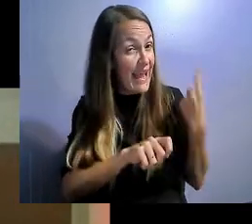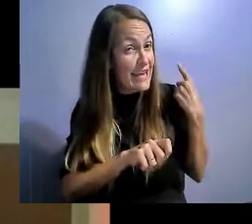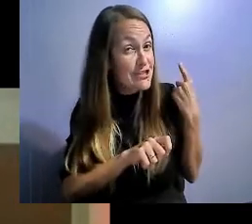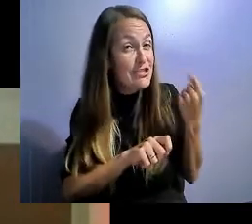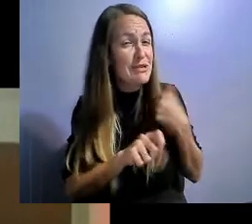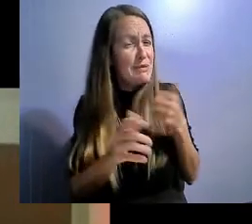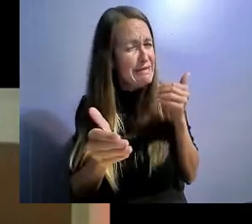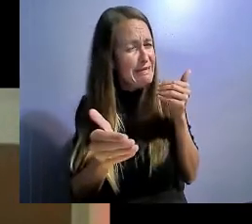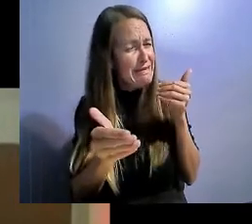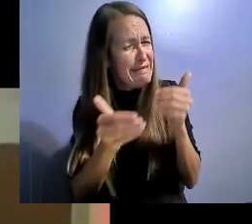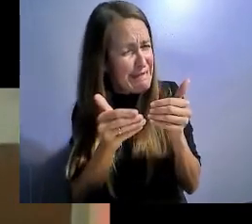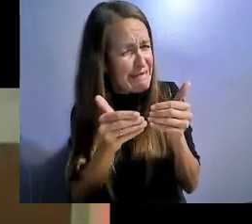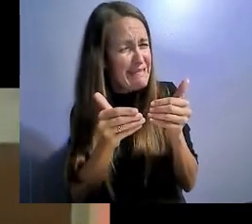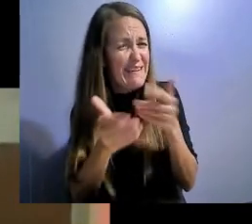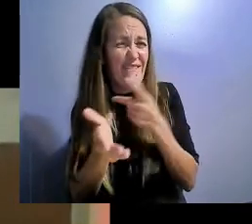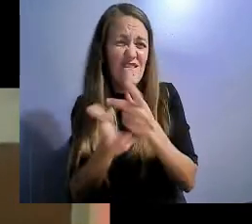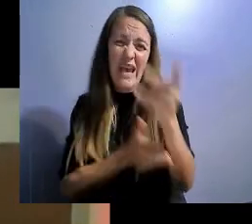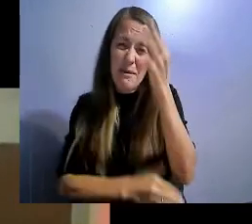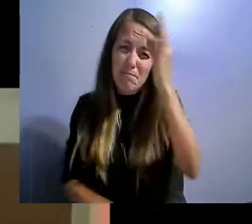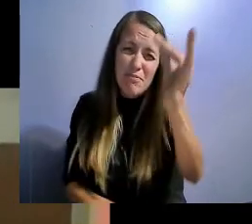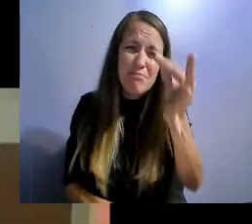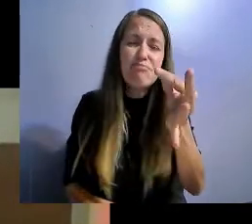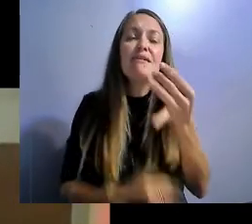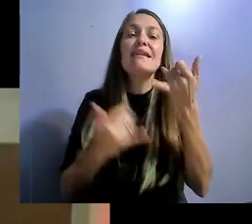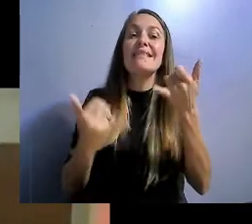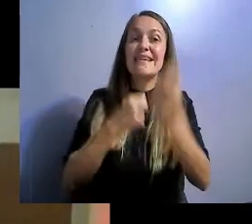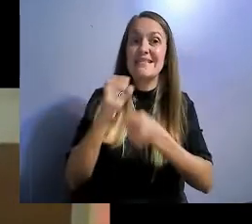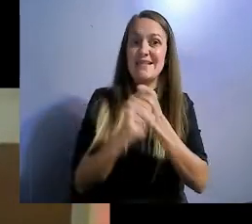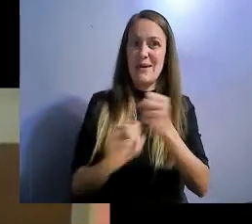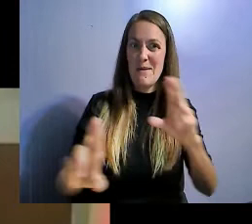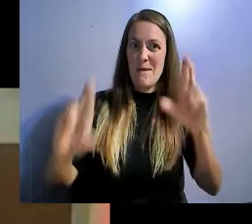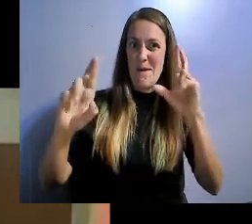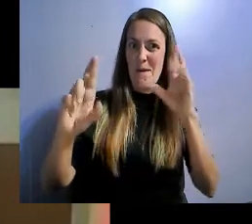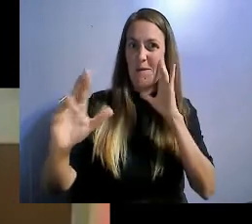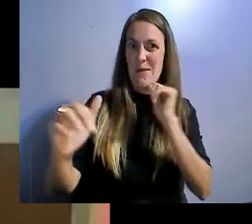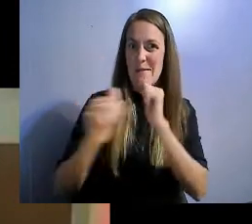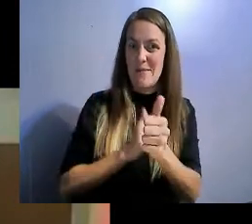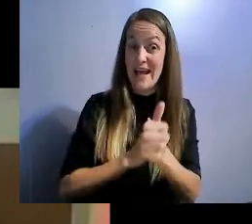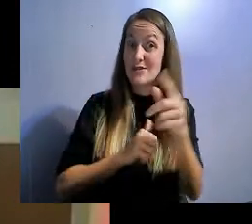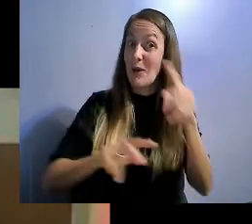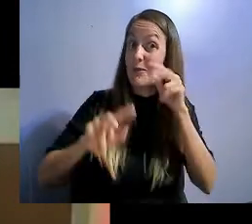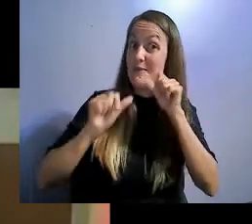So, stay tuned and we will have good news at the end of the legislative session.